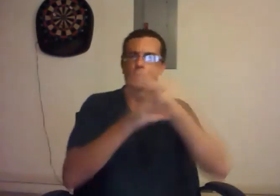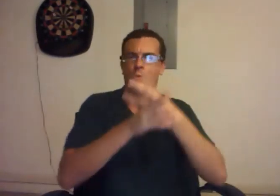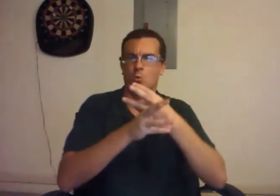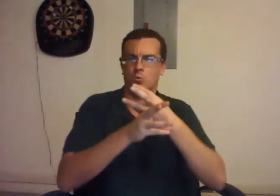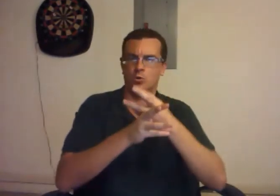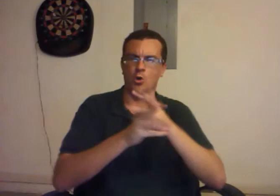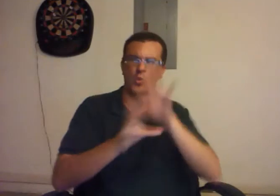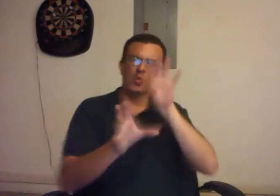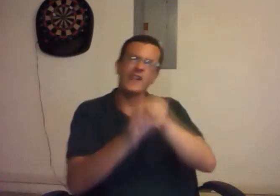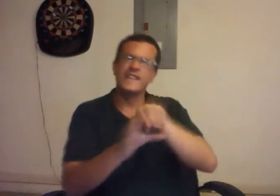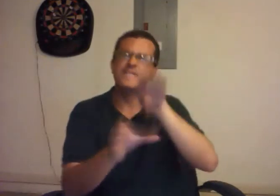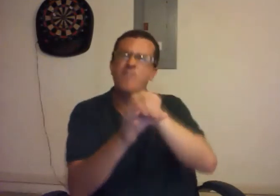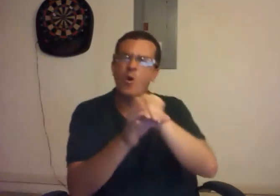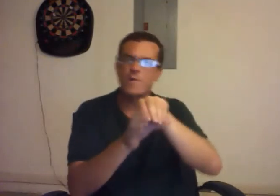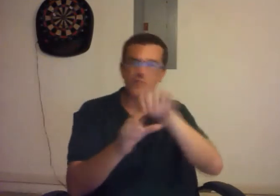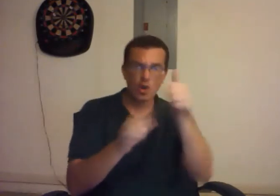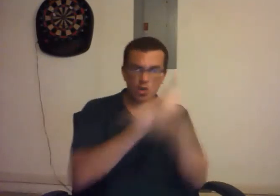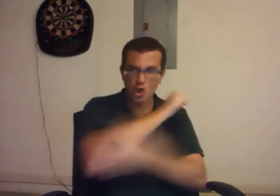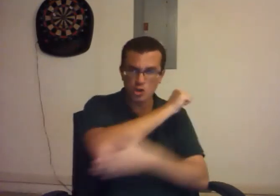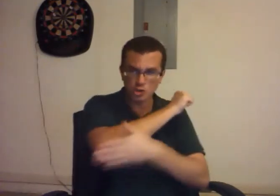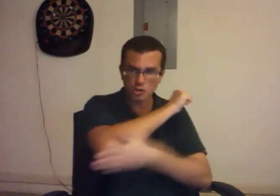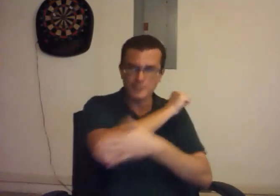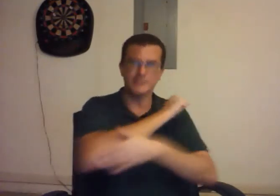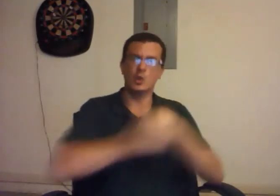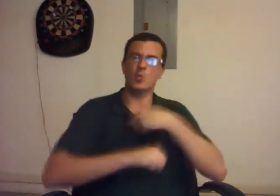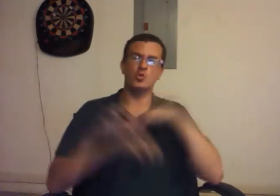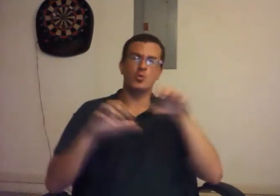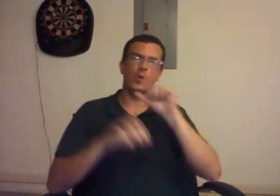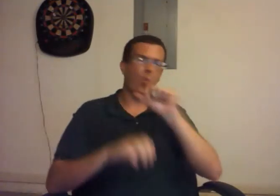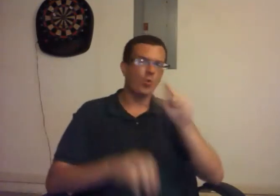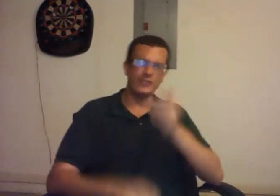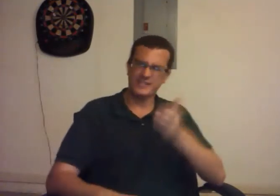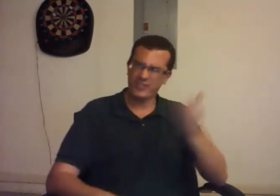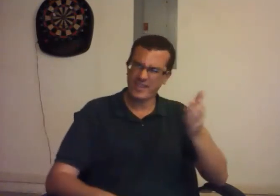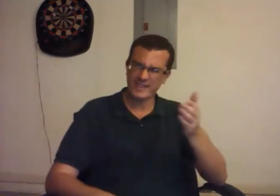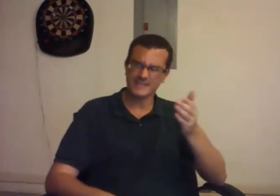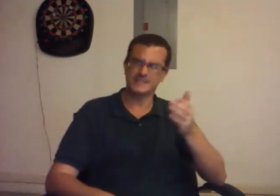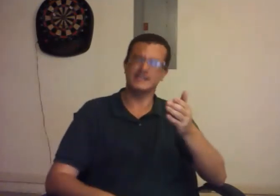We're getting involved in other countries. We're doing all these things.